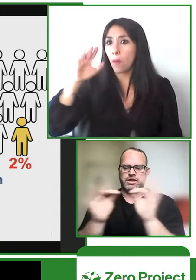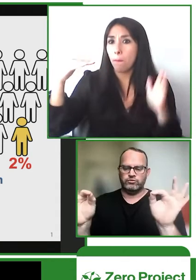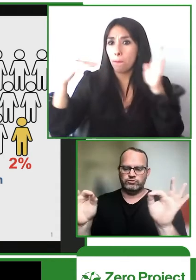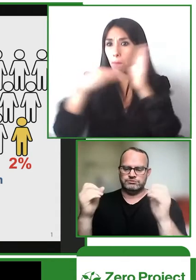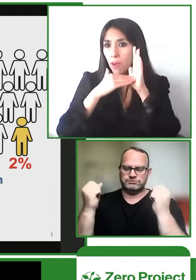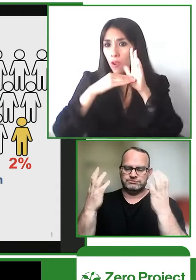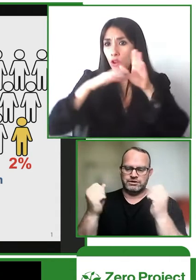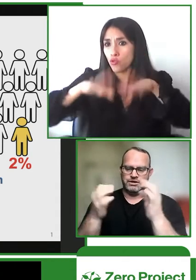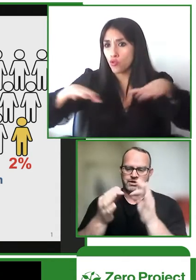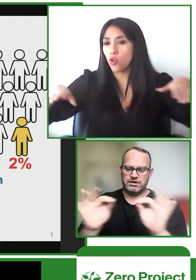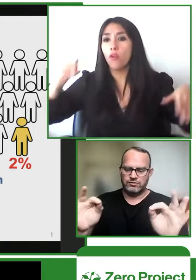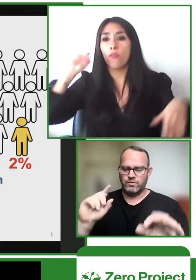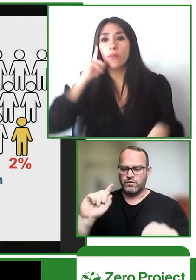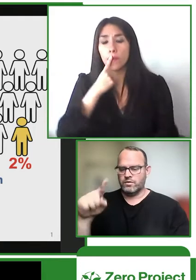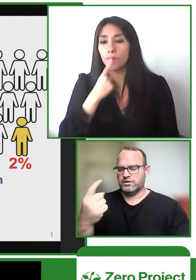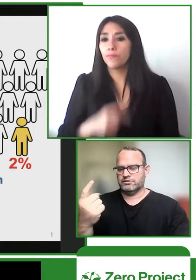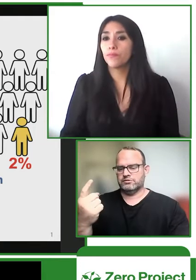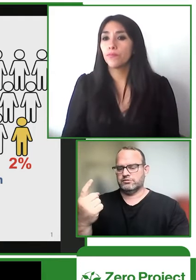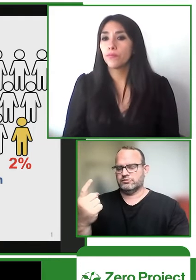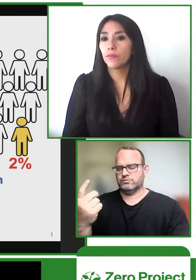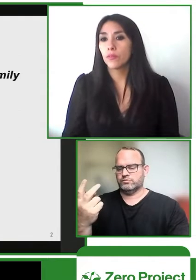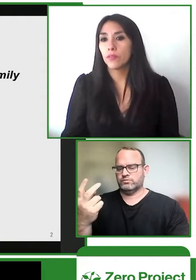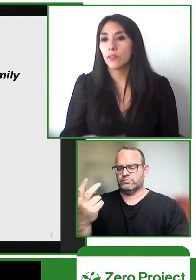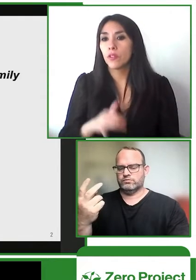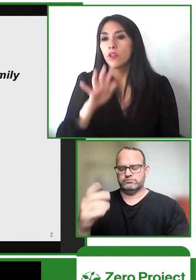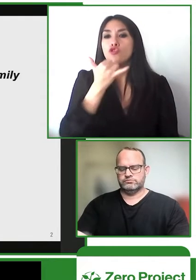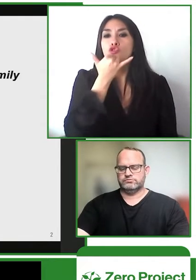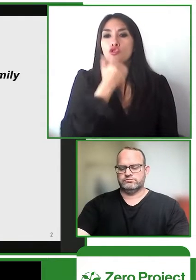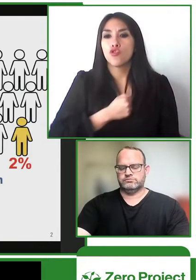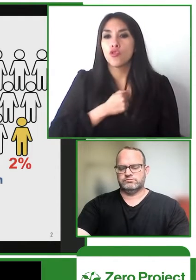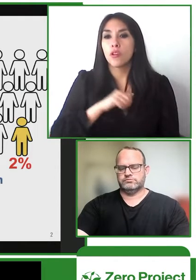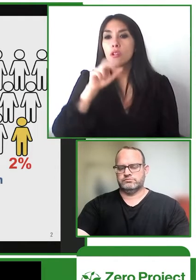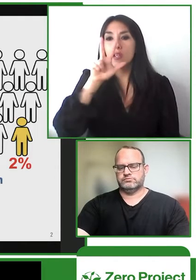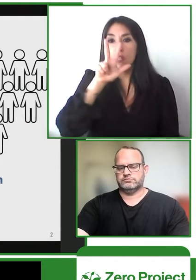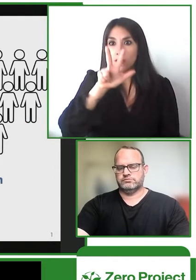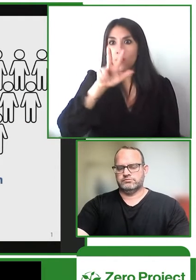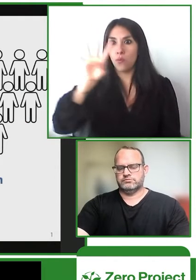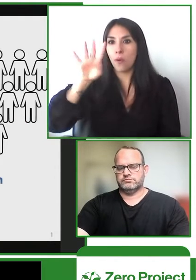but amongst those 34 million deaf children really only about two percent